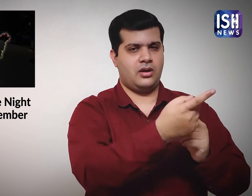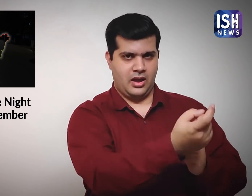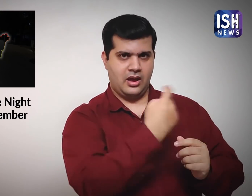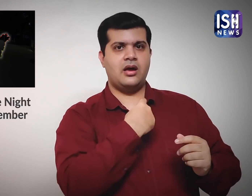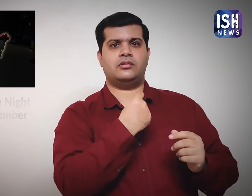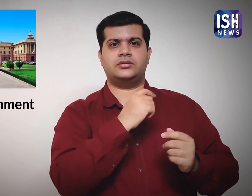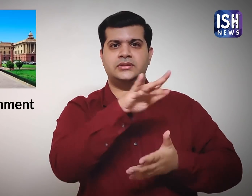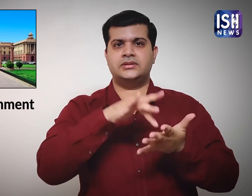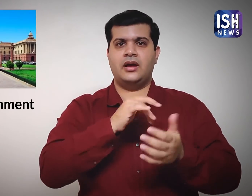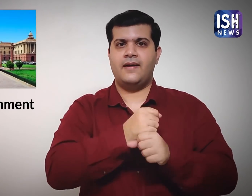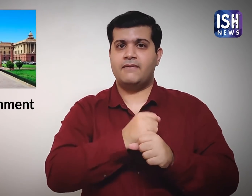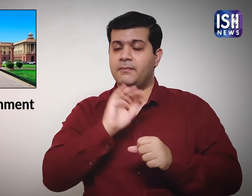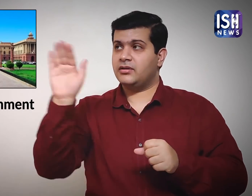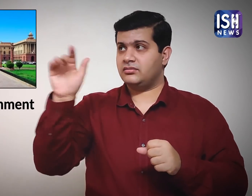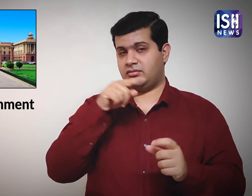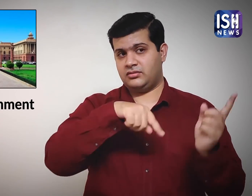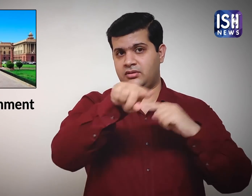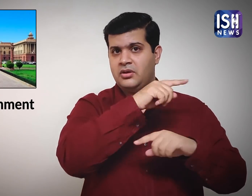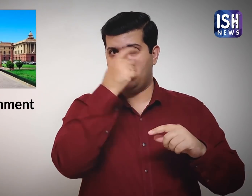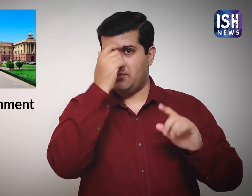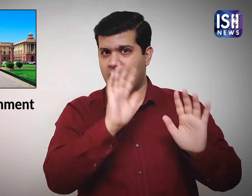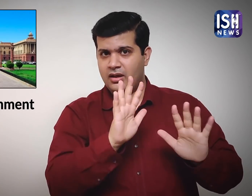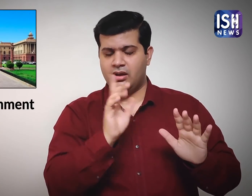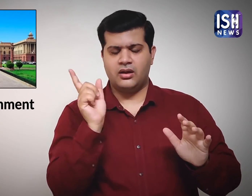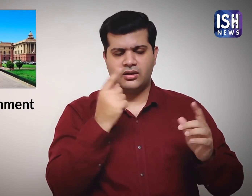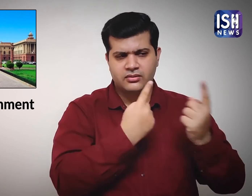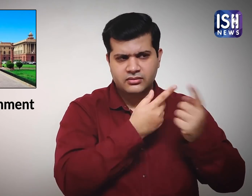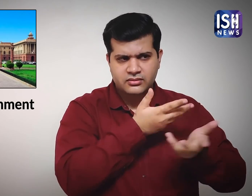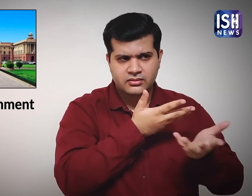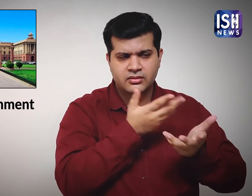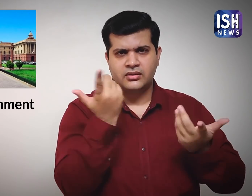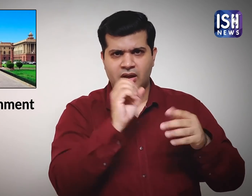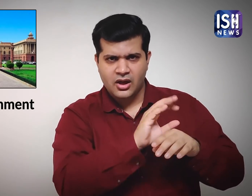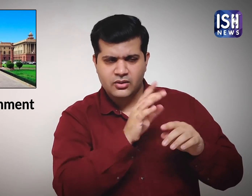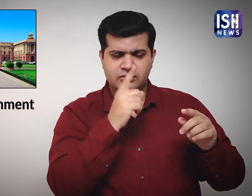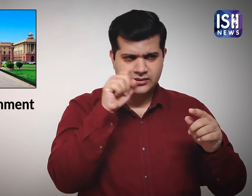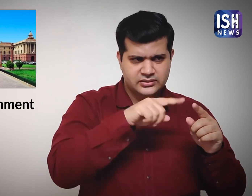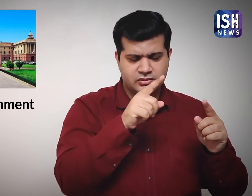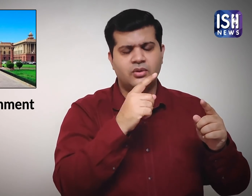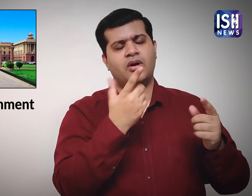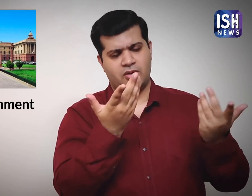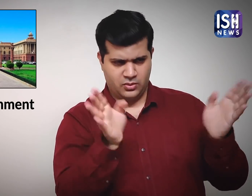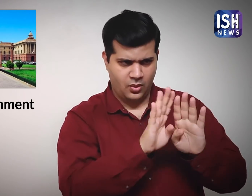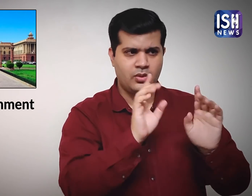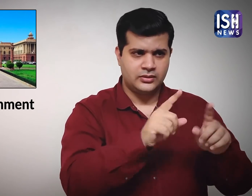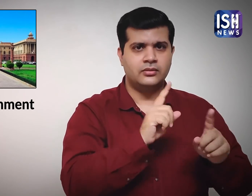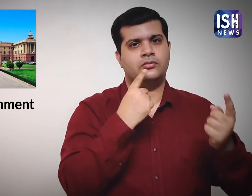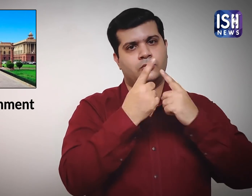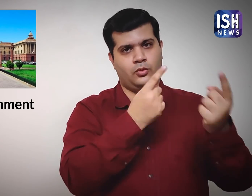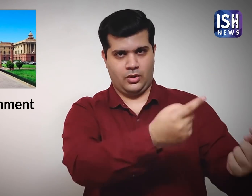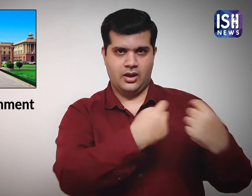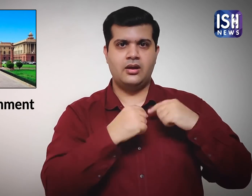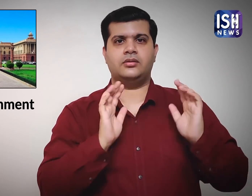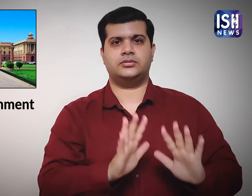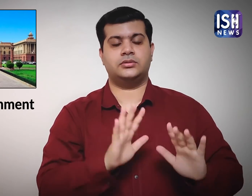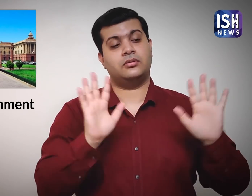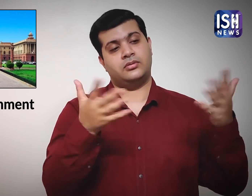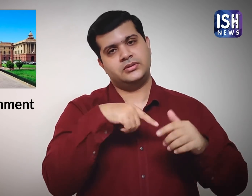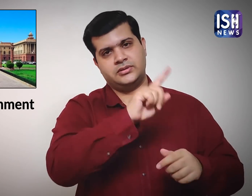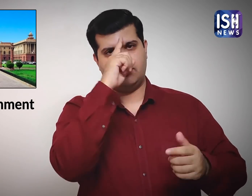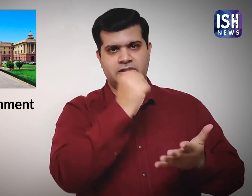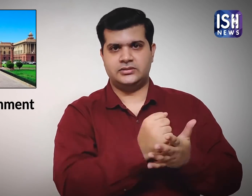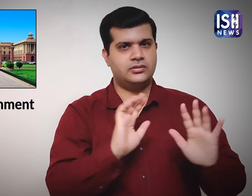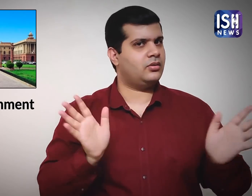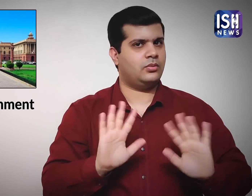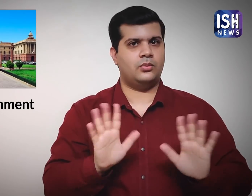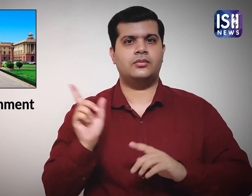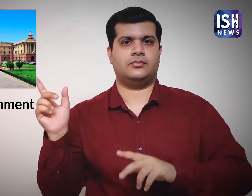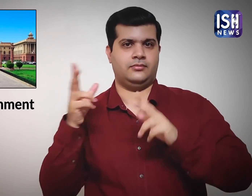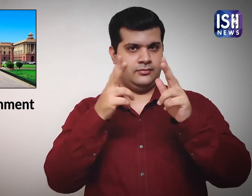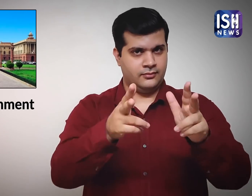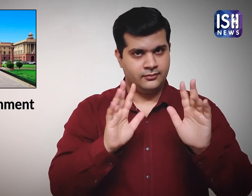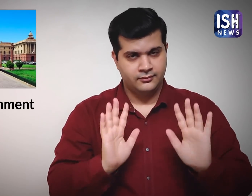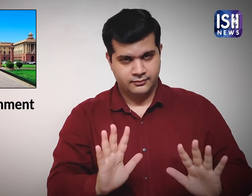they will have to consult the central government to impose a lockdown. They can't decide on their own.